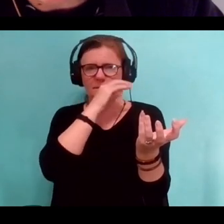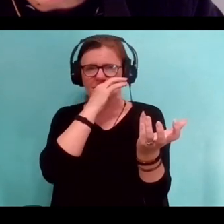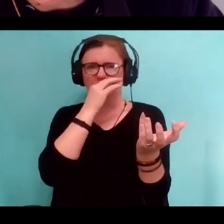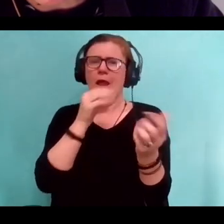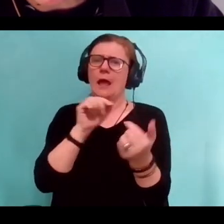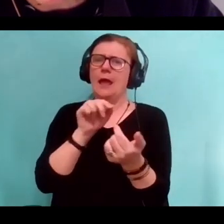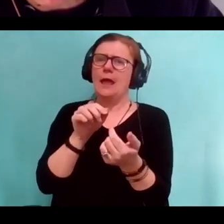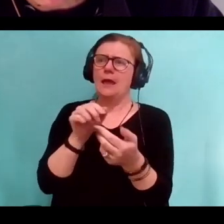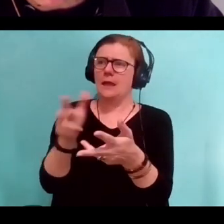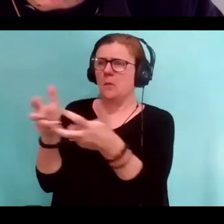on the other side of the world.